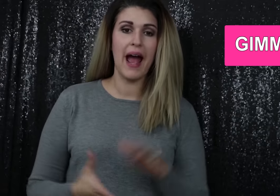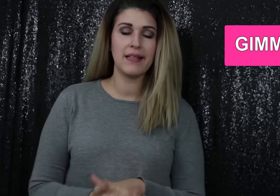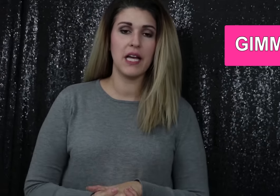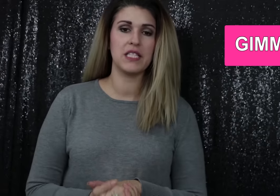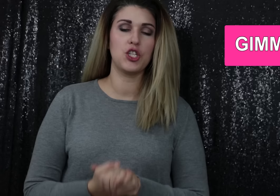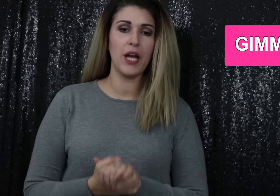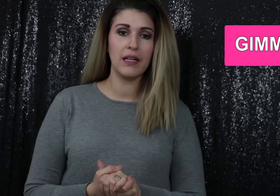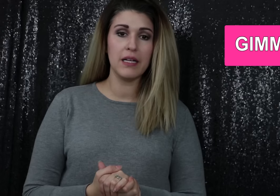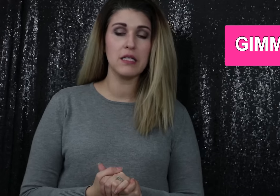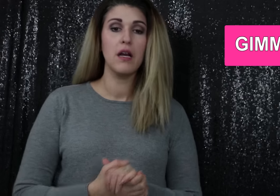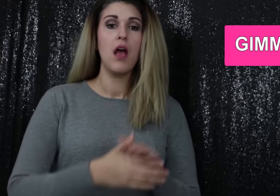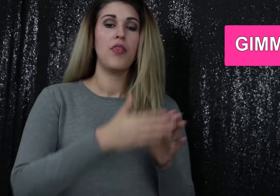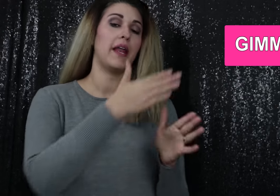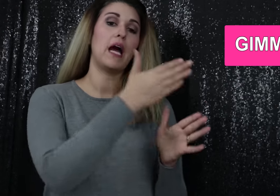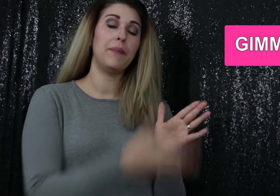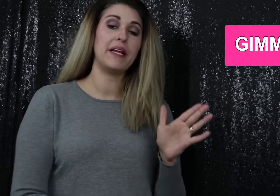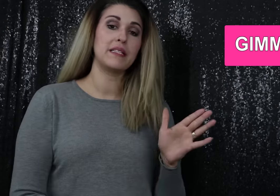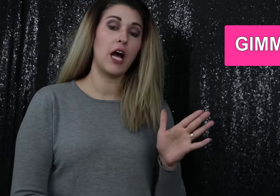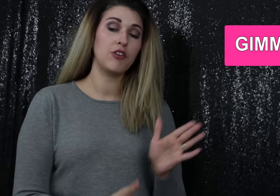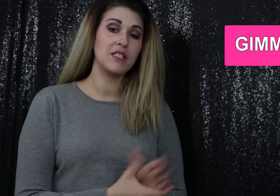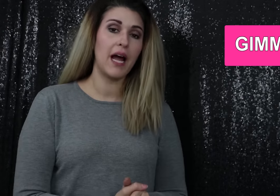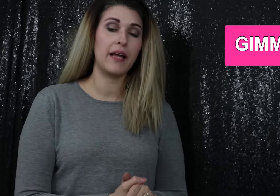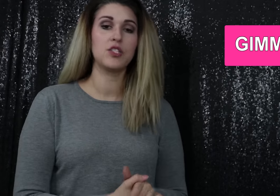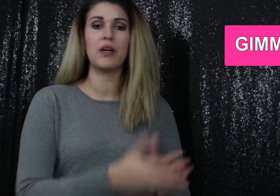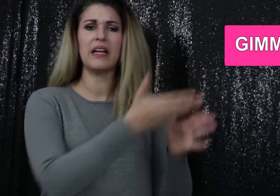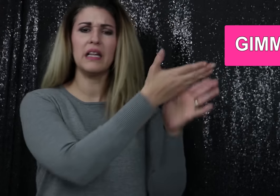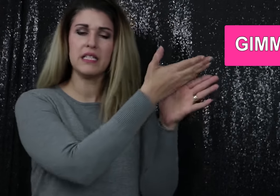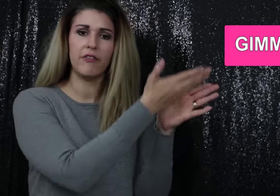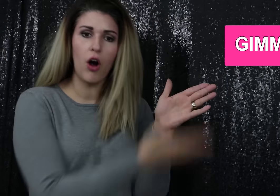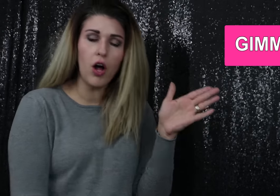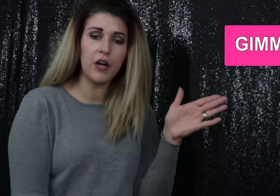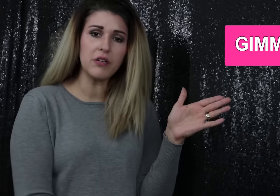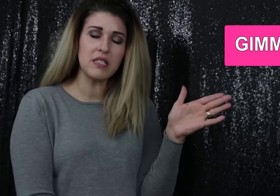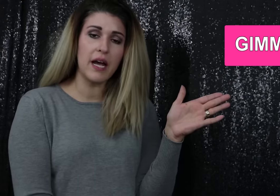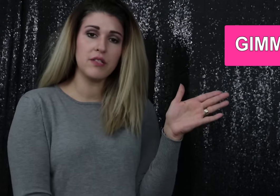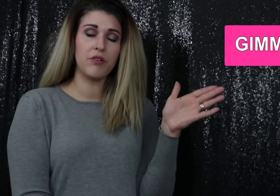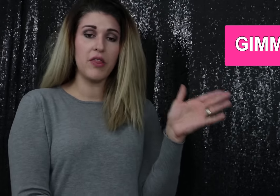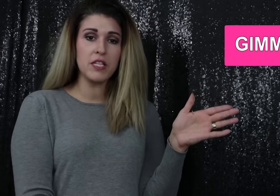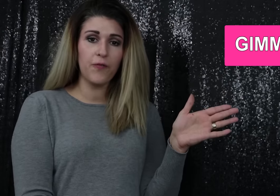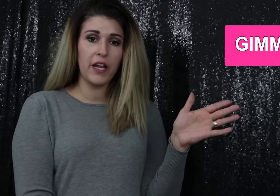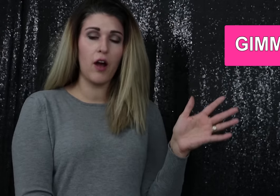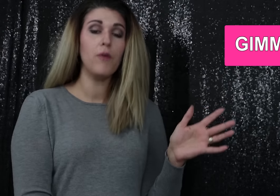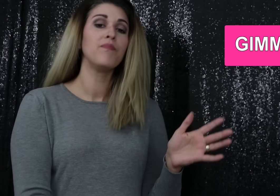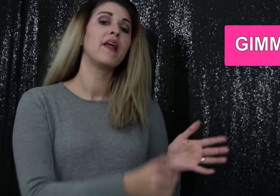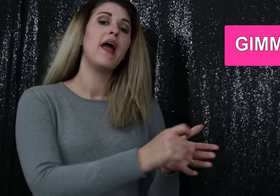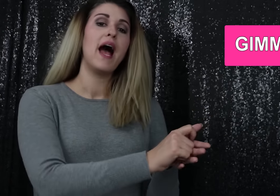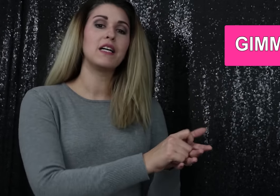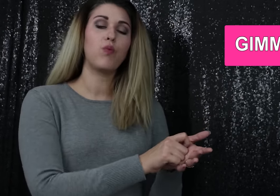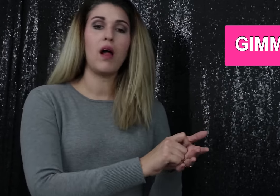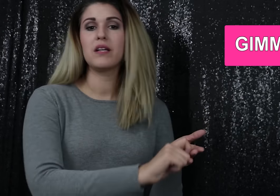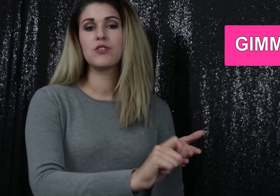access the checklist that accompanies the hundred signs. You can get a list of all hundred signs that are in this video as well as